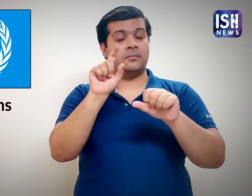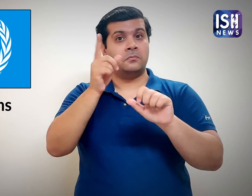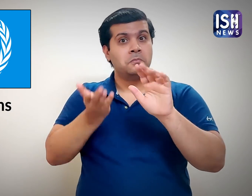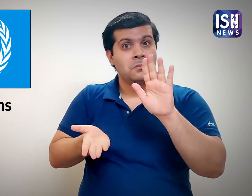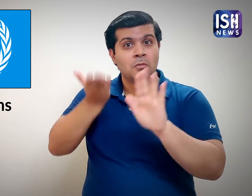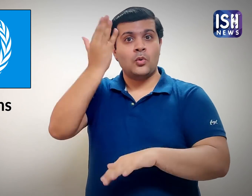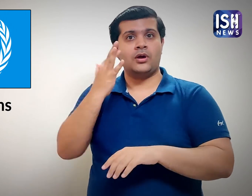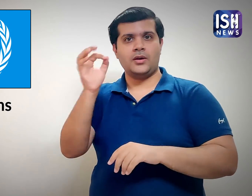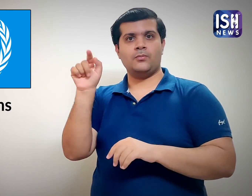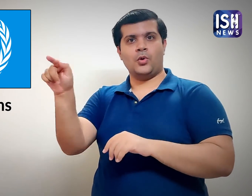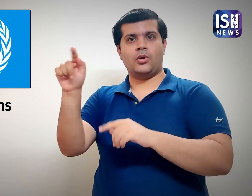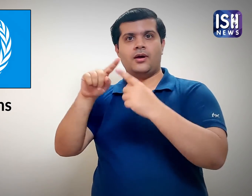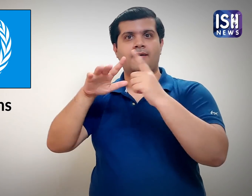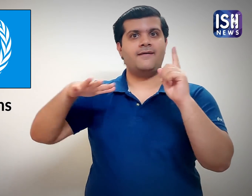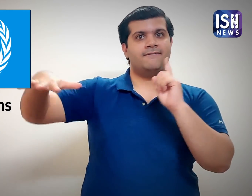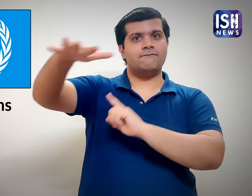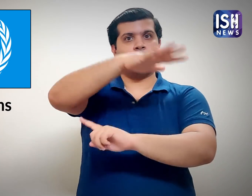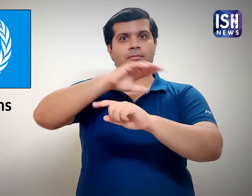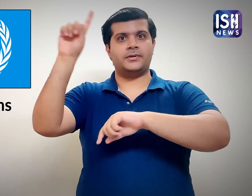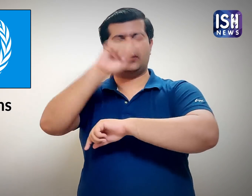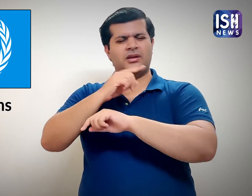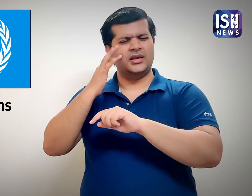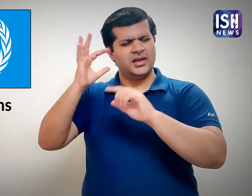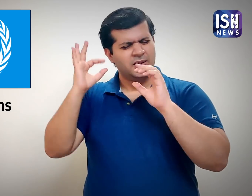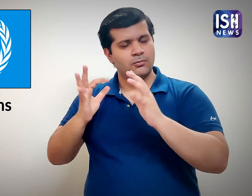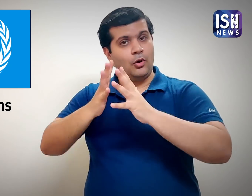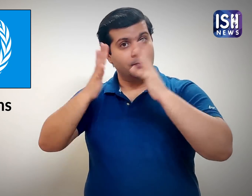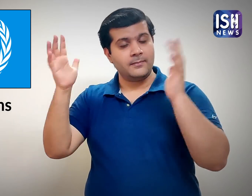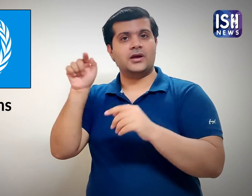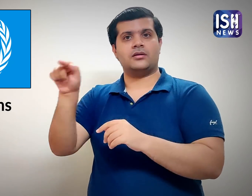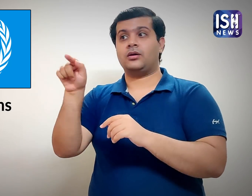However, Environment Day is the most important day of them all.